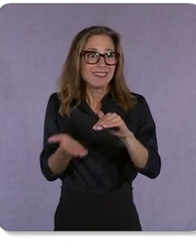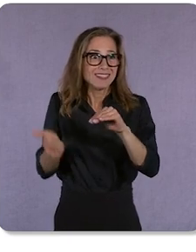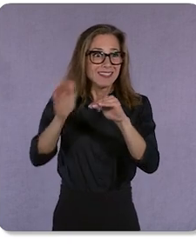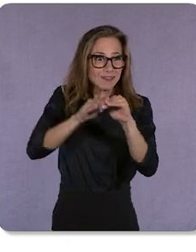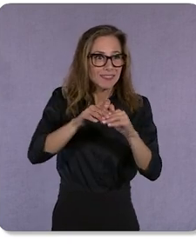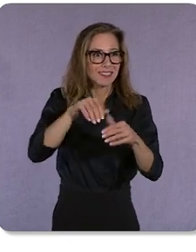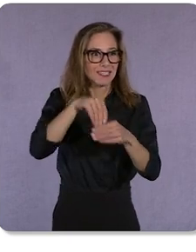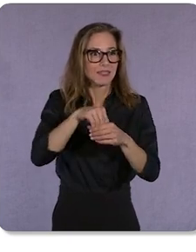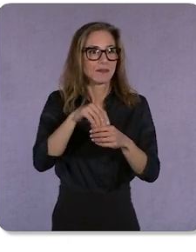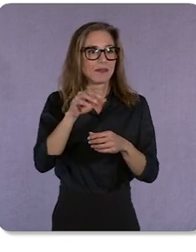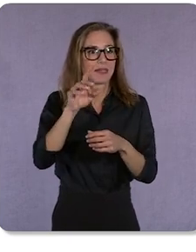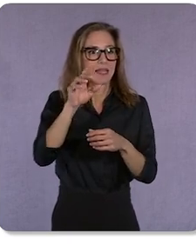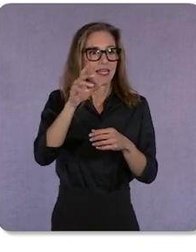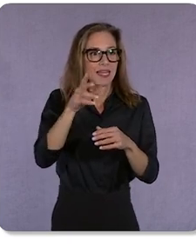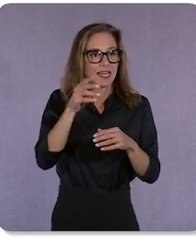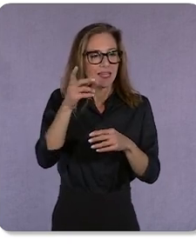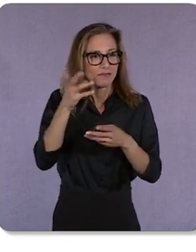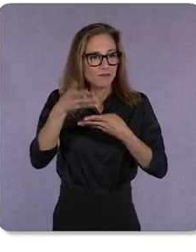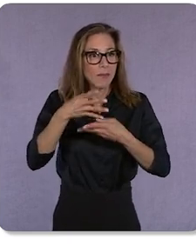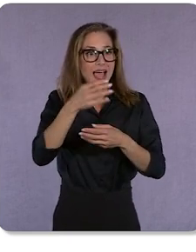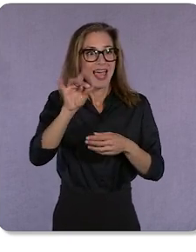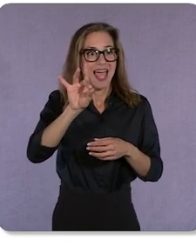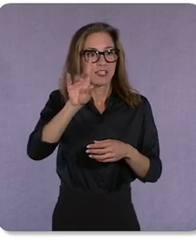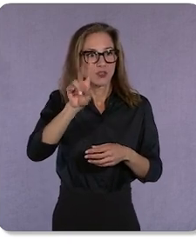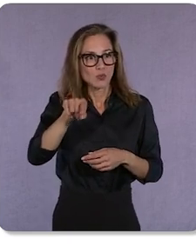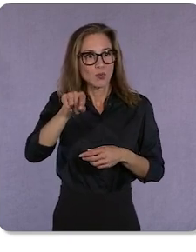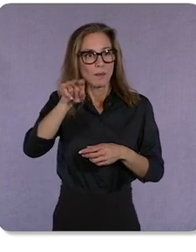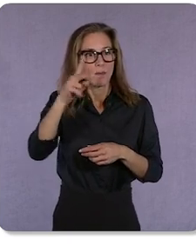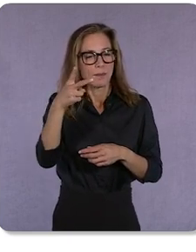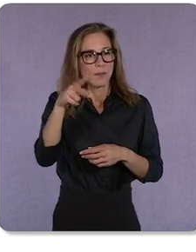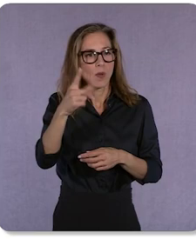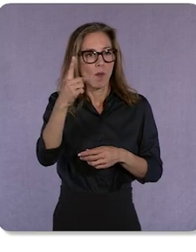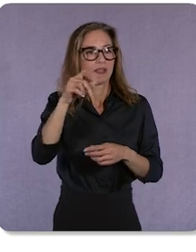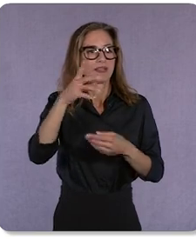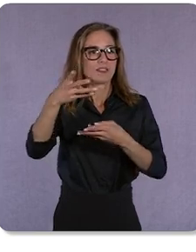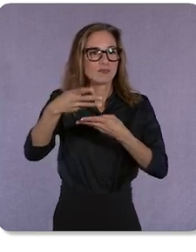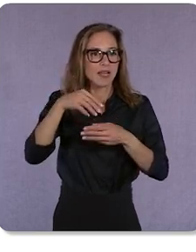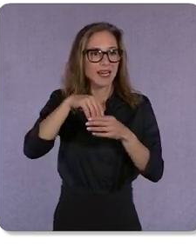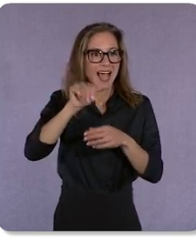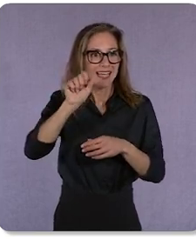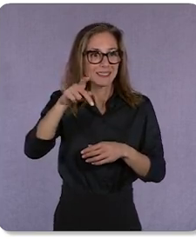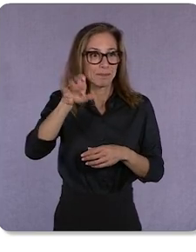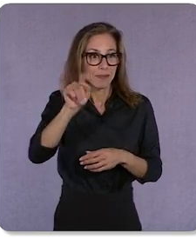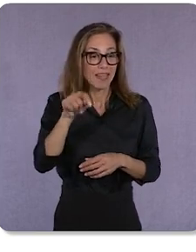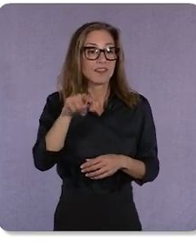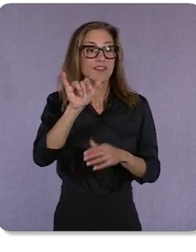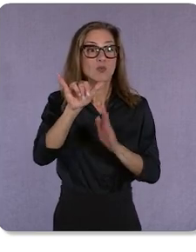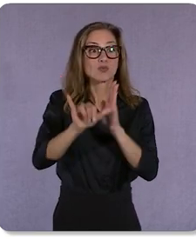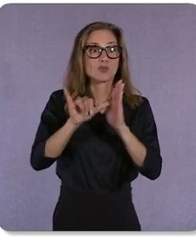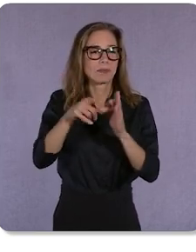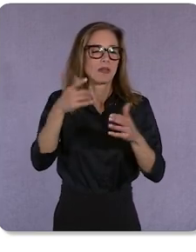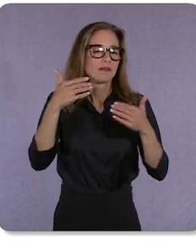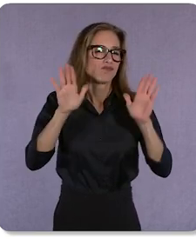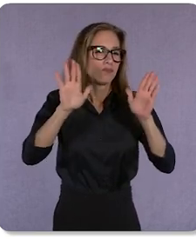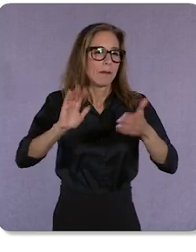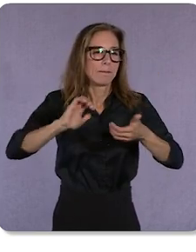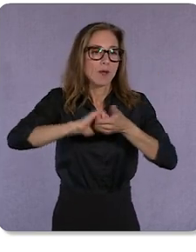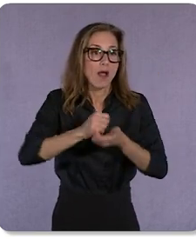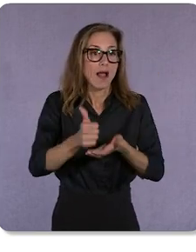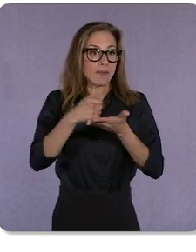We really see Google and YouTube as a key partner. They give us confidence in our investments and the results that help drive where we need to go.